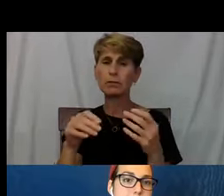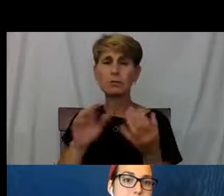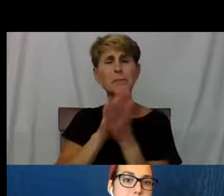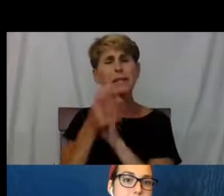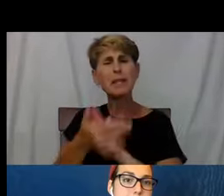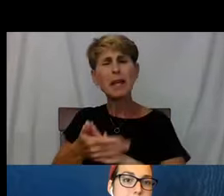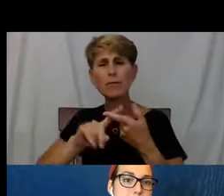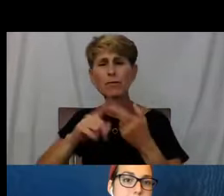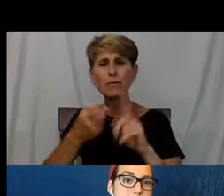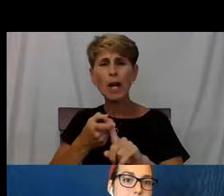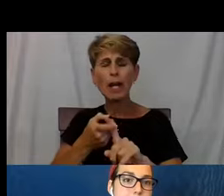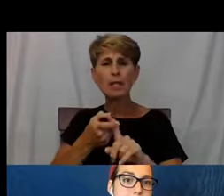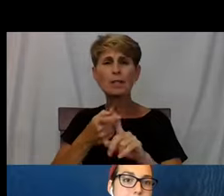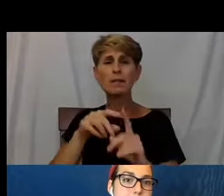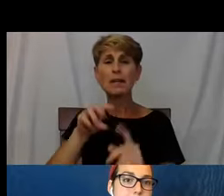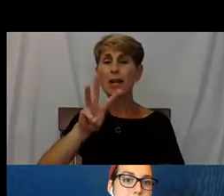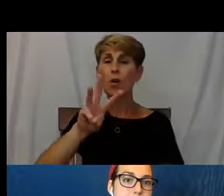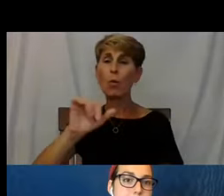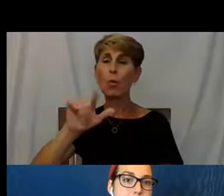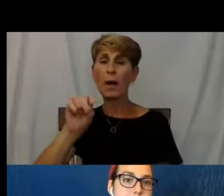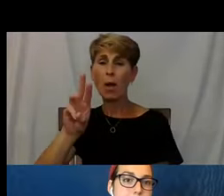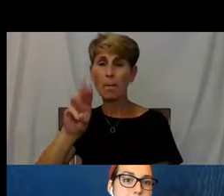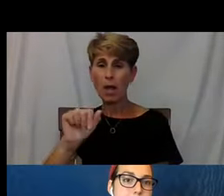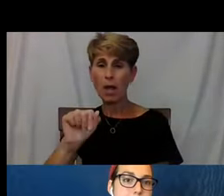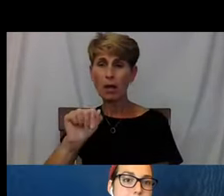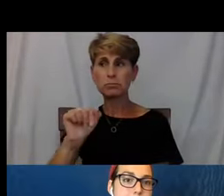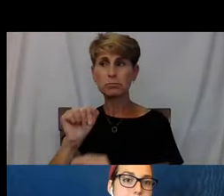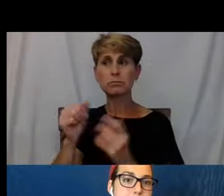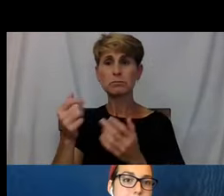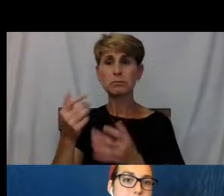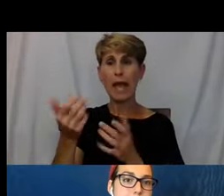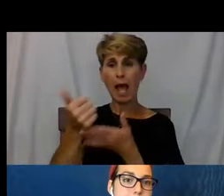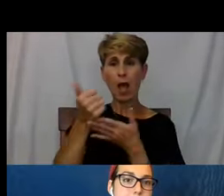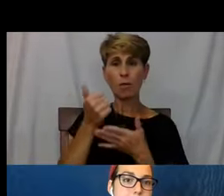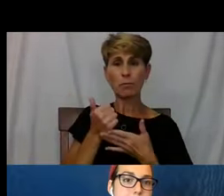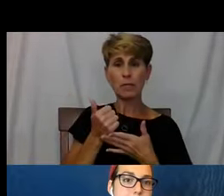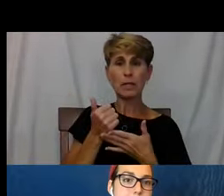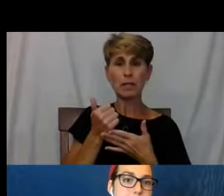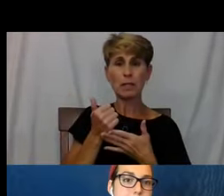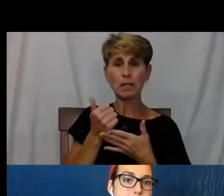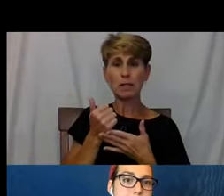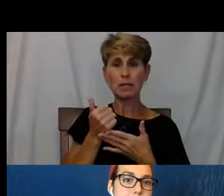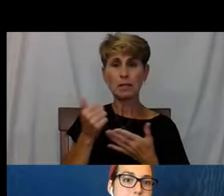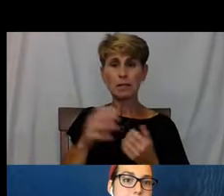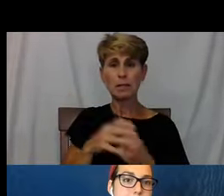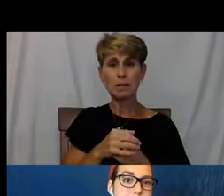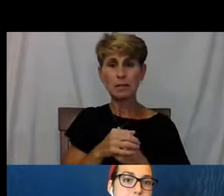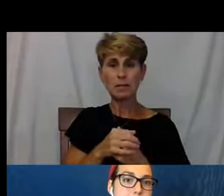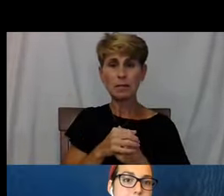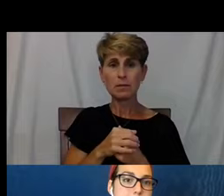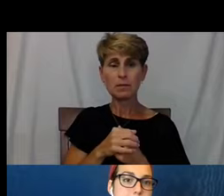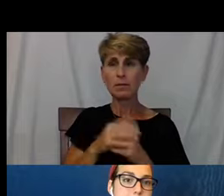And Wilma got me in touch with what became my godsend savior,